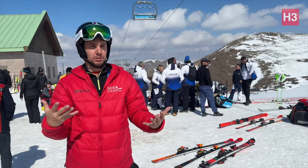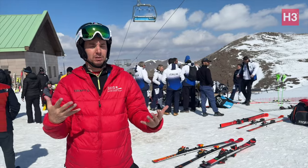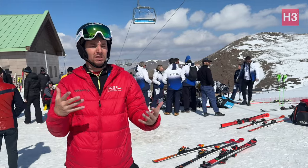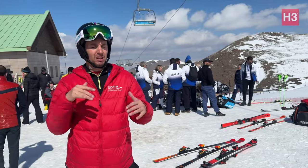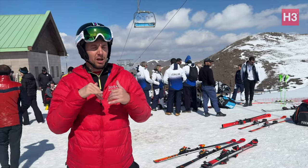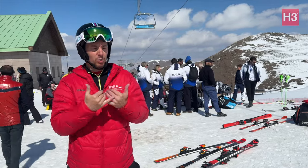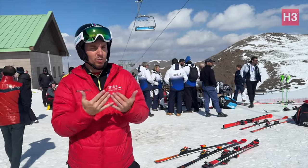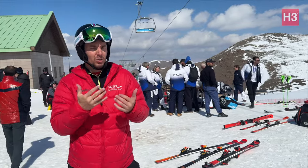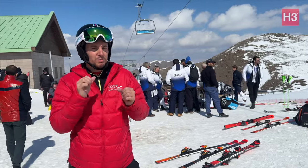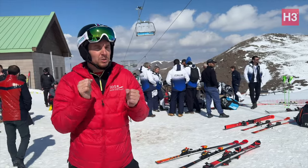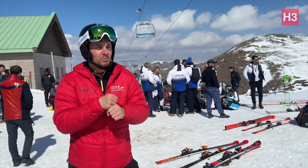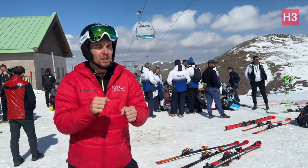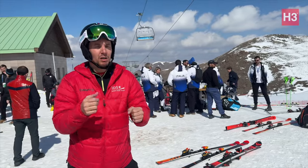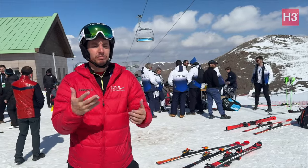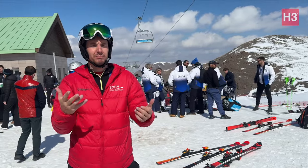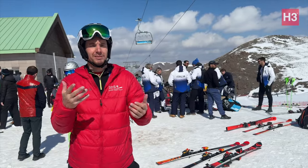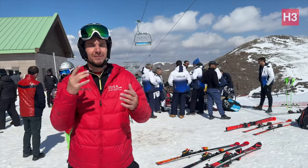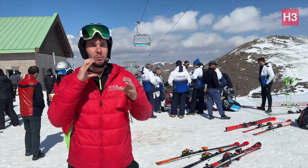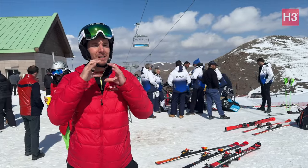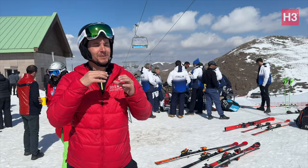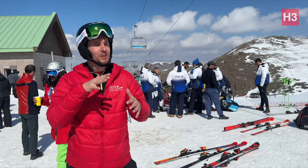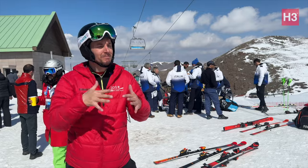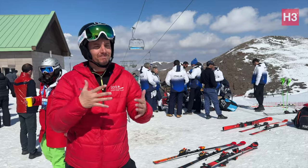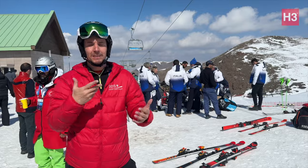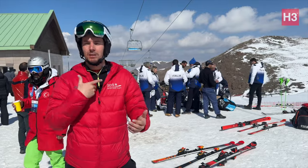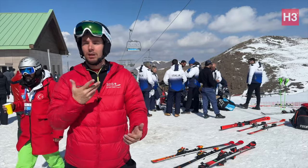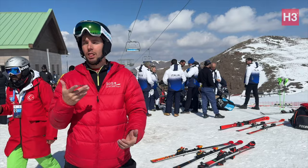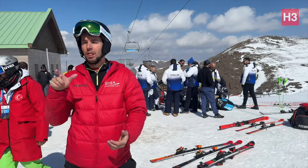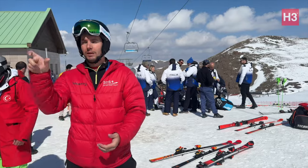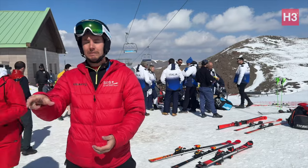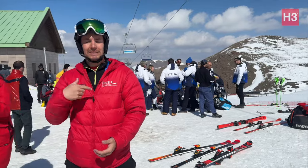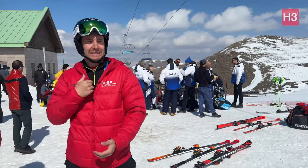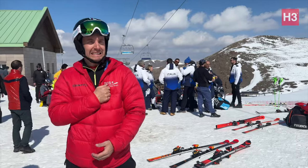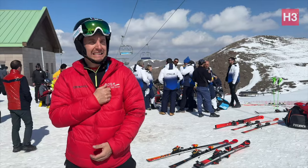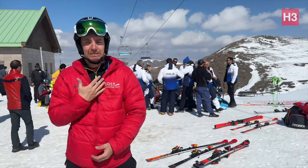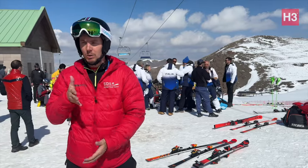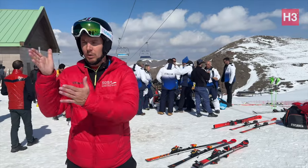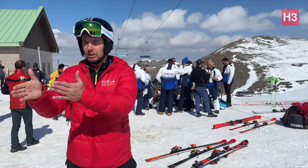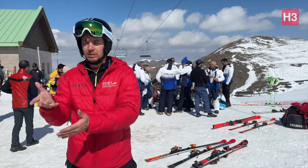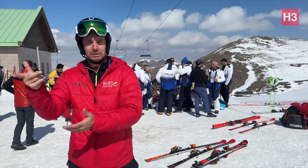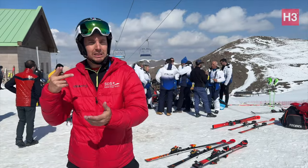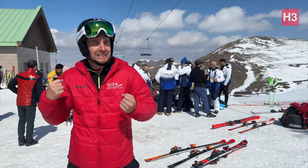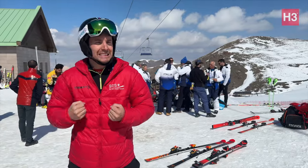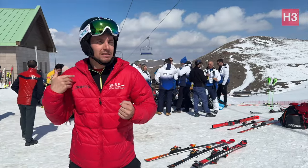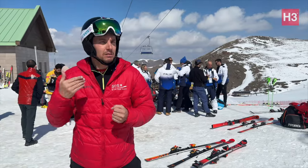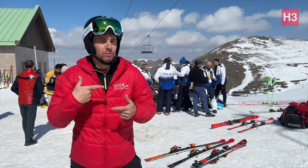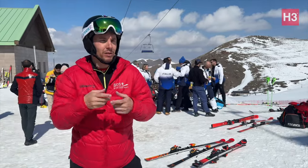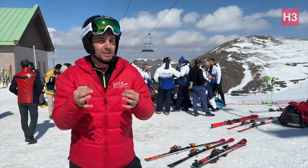possible? The communication wasn't there. I felt sorry for the athlete. The athletes' events were Big Air, Half Pipe, and Slopestyle.